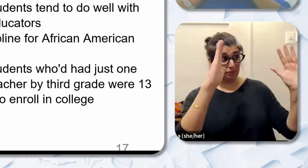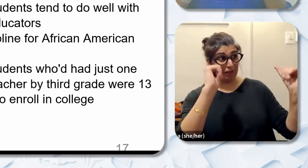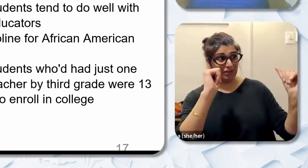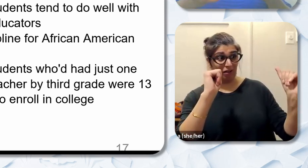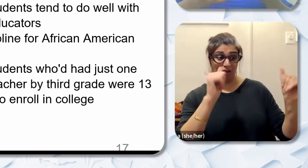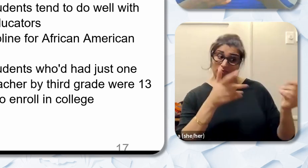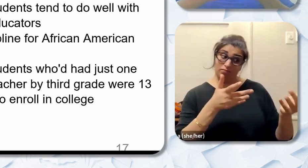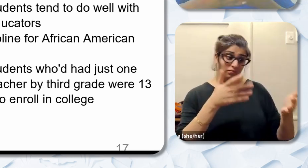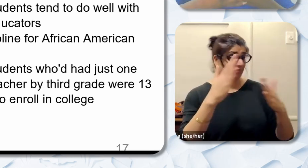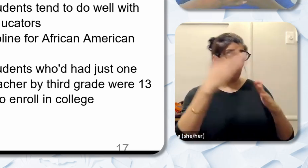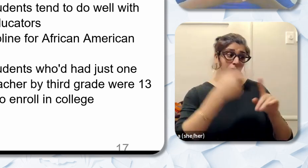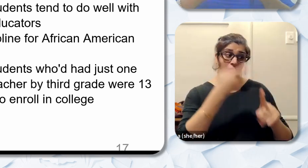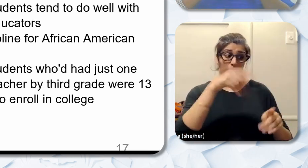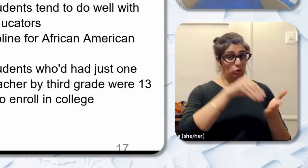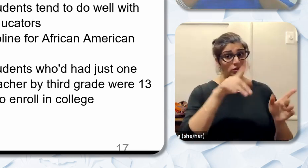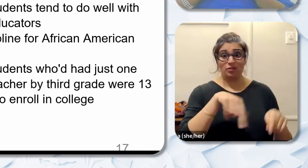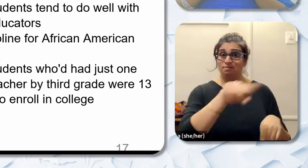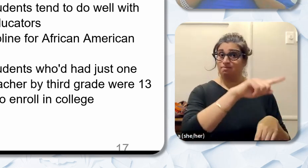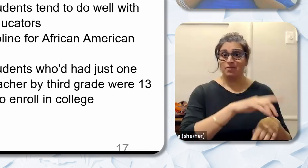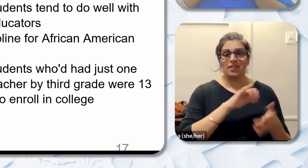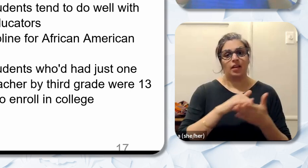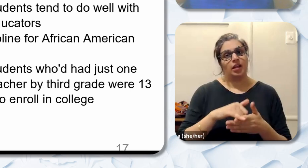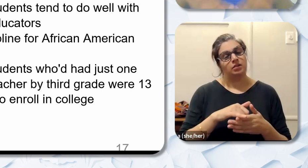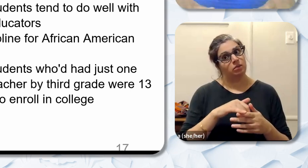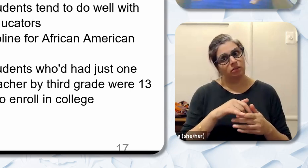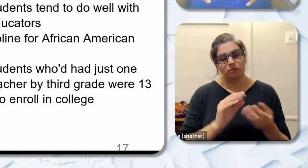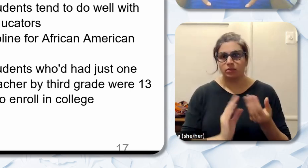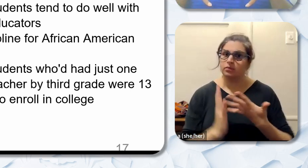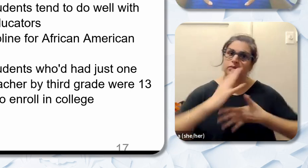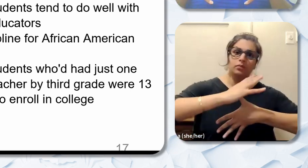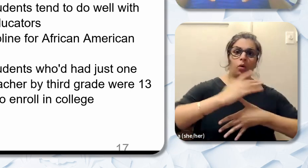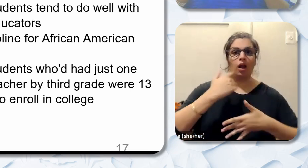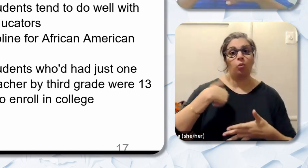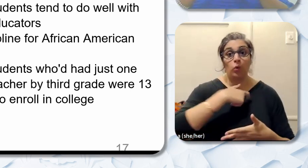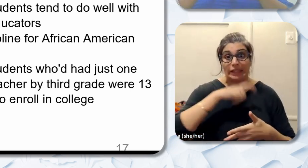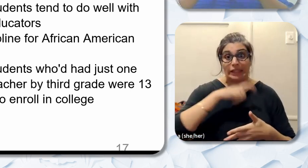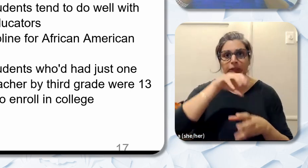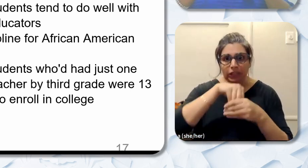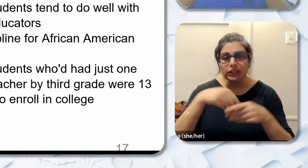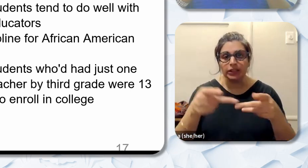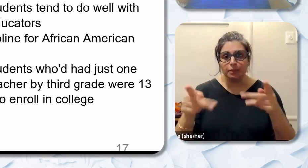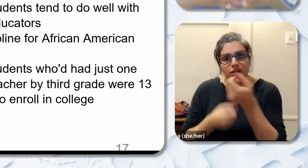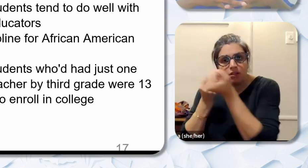That's definitely one reason why we need to be in these spaces to support not only African